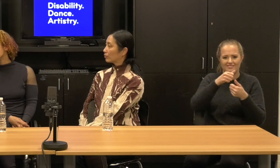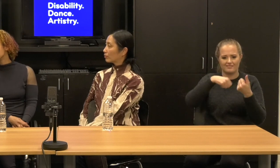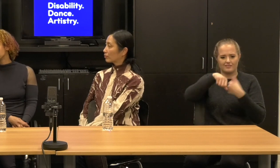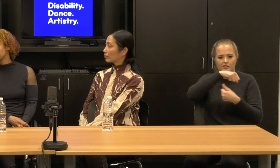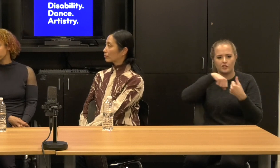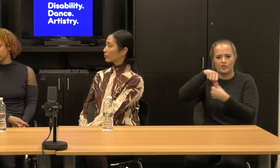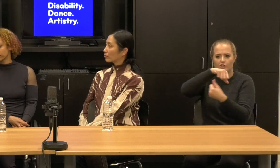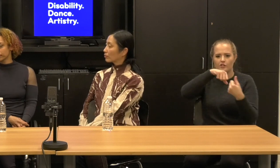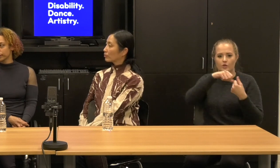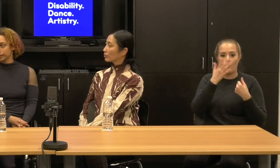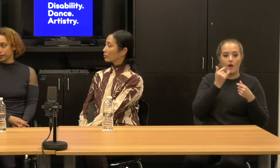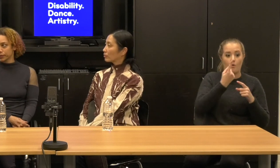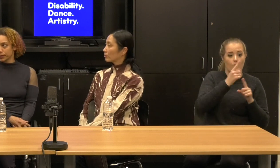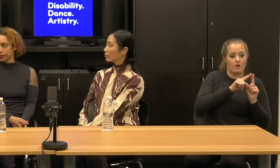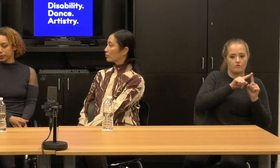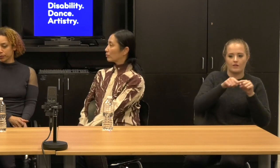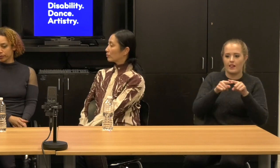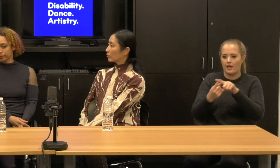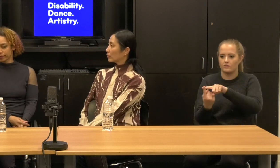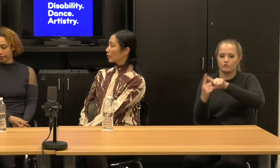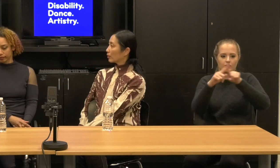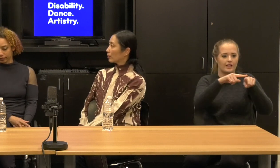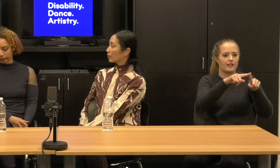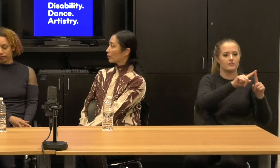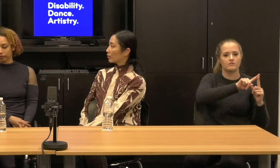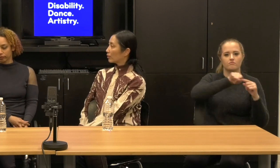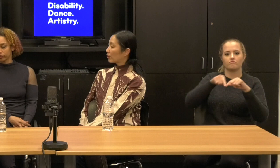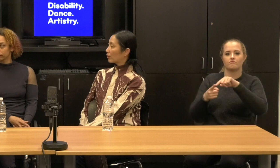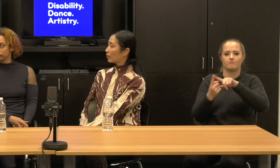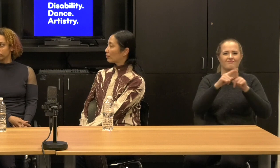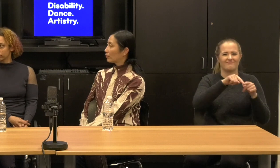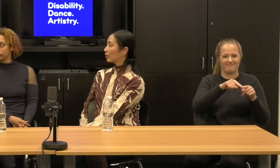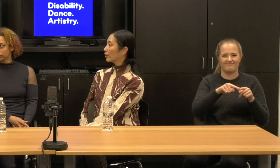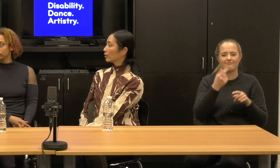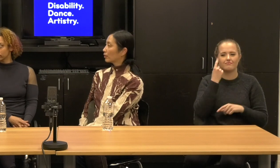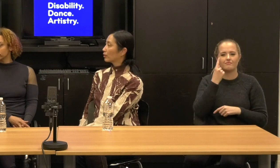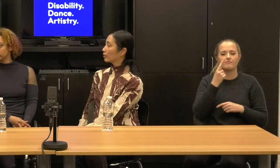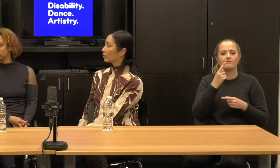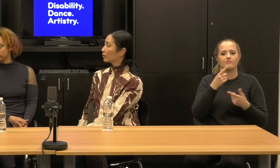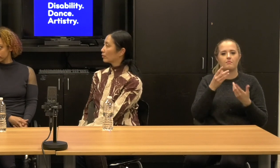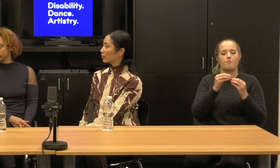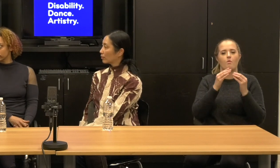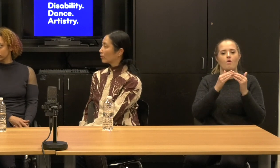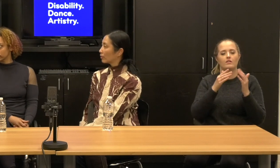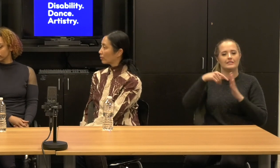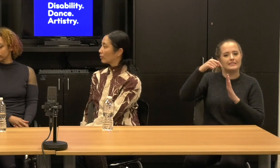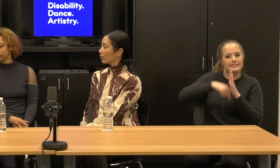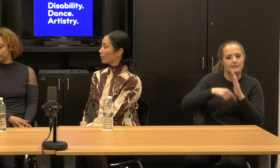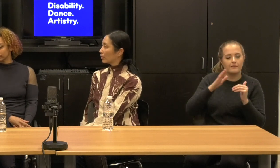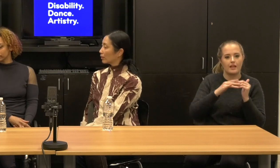rely on one sentence and you need to expand that in and work beyond the visual or the auditory.